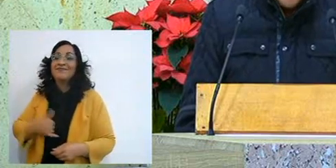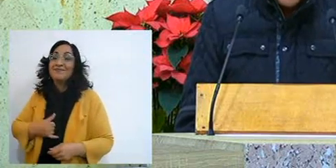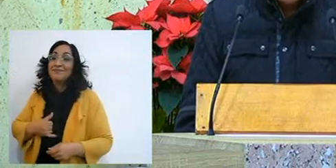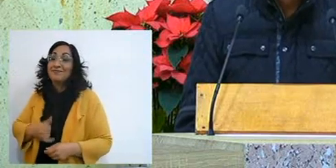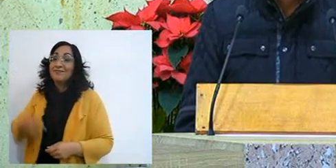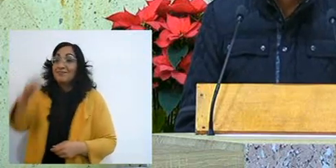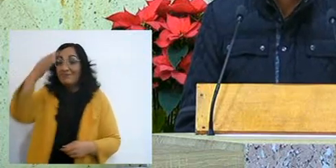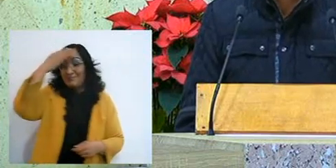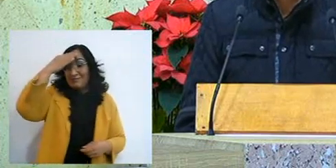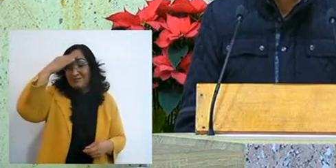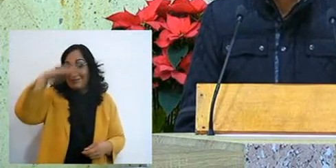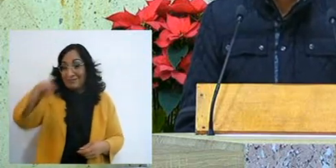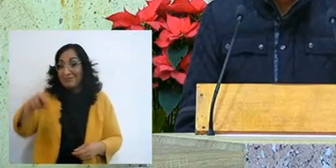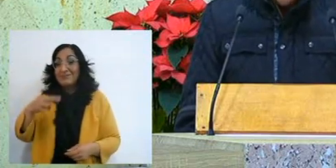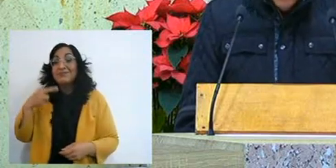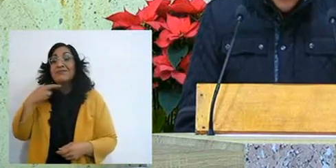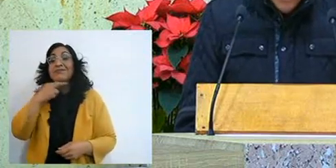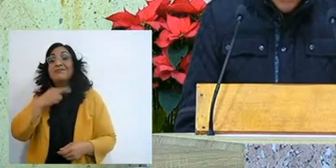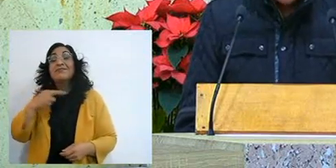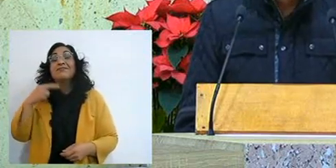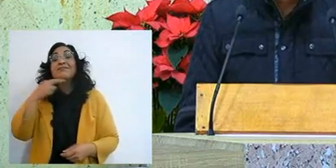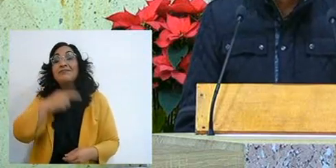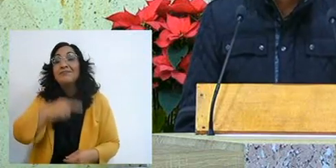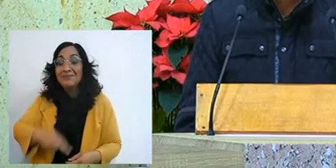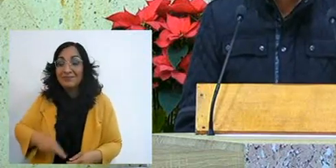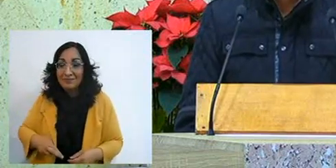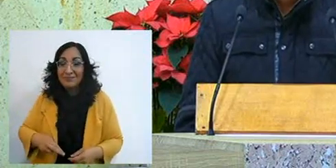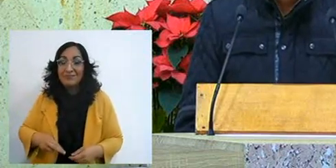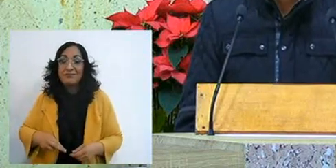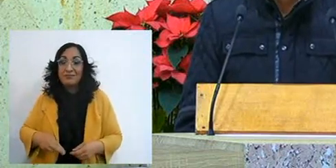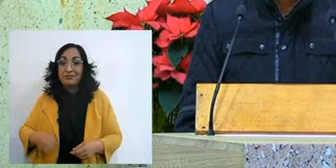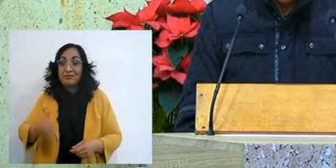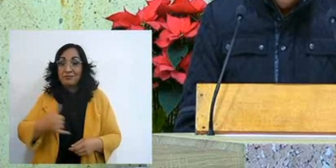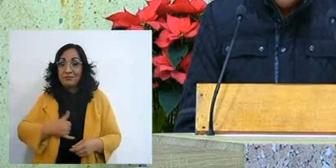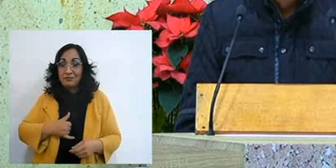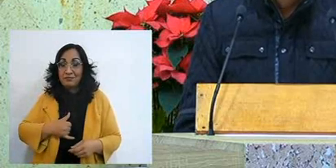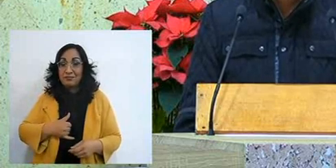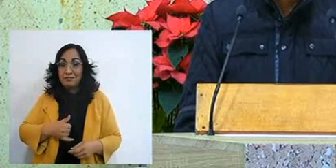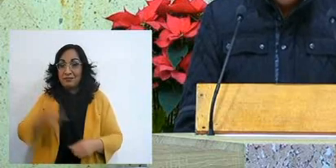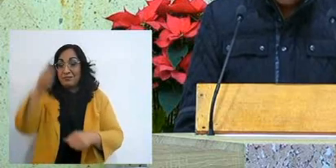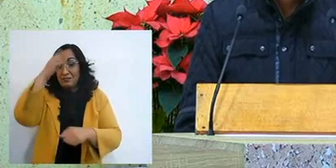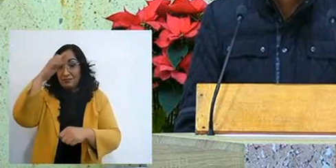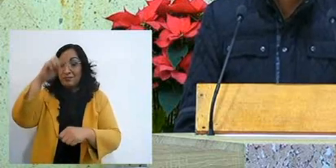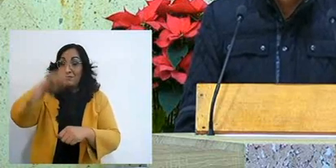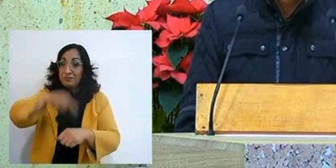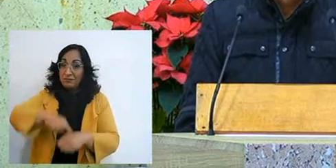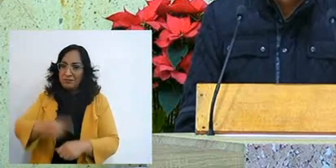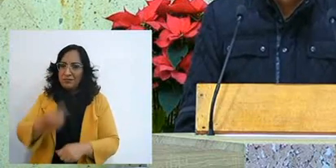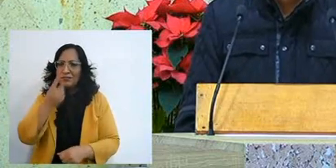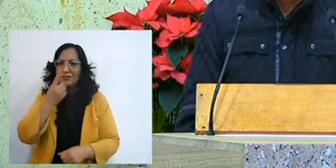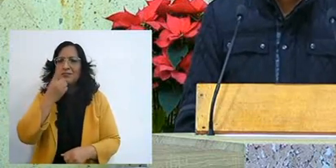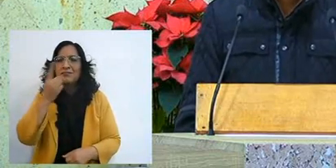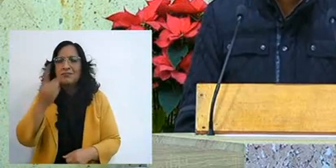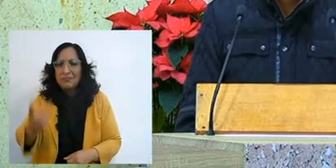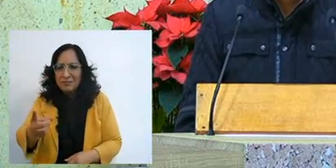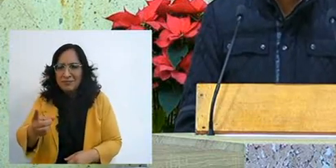because the Lord gave that Word and I believe it so and I declare it so, that it will be so,